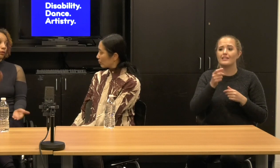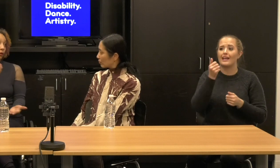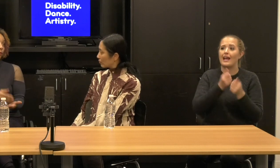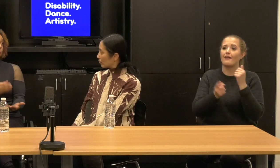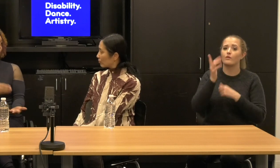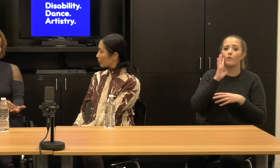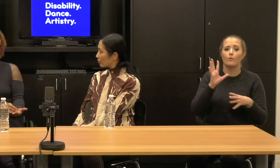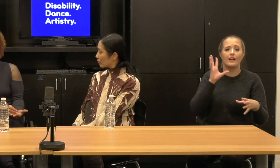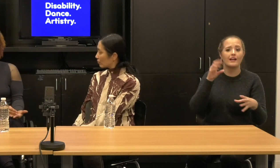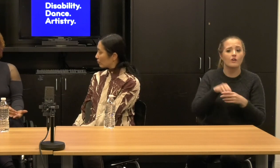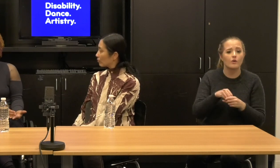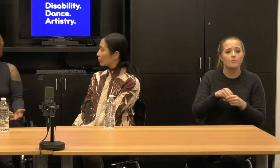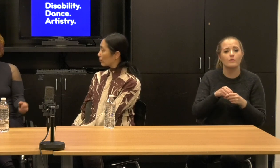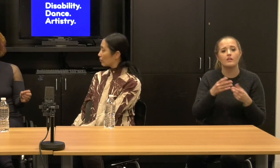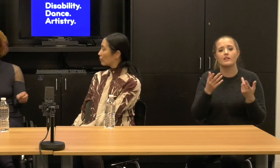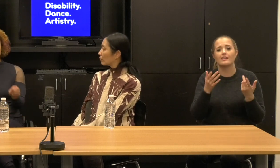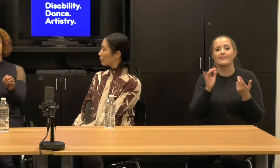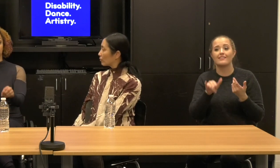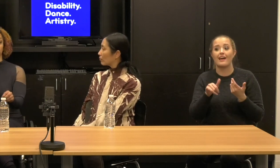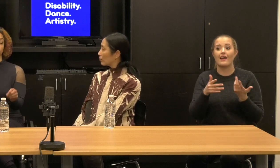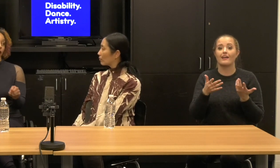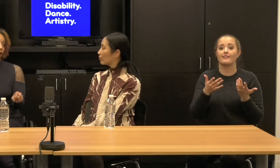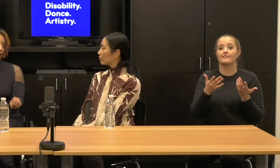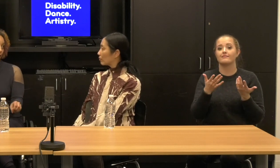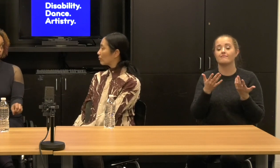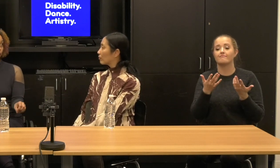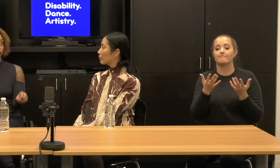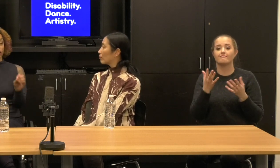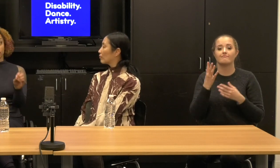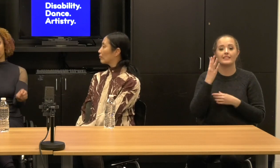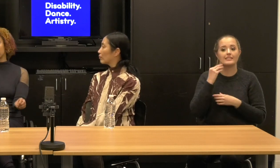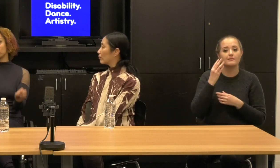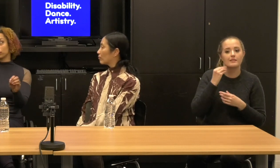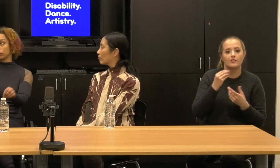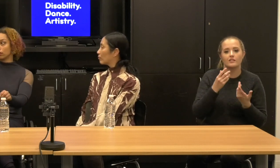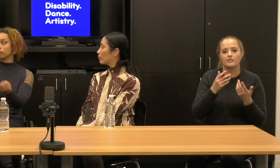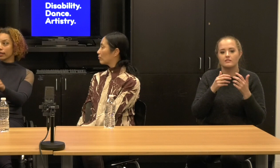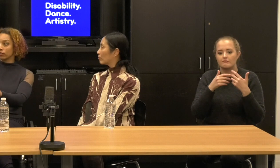but it will be possible for anyone to take the App and if they're just doing regular